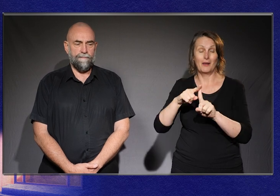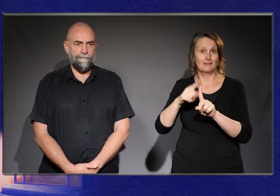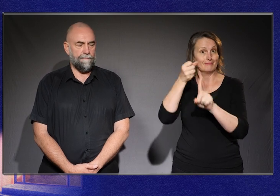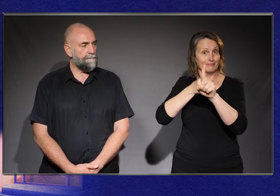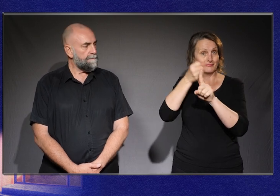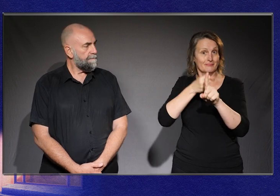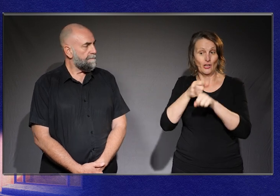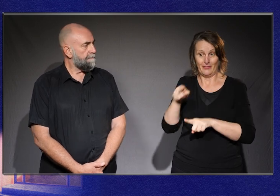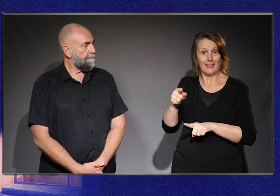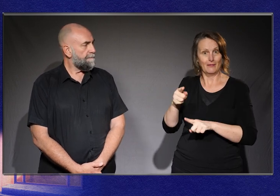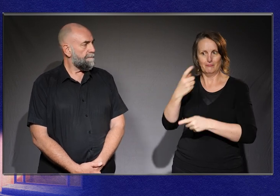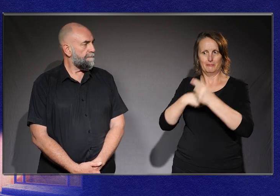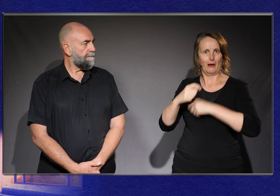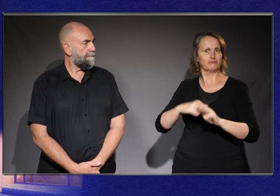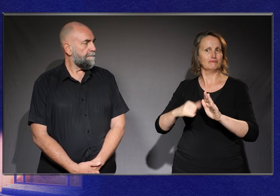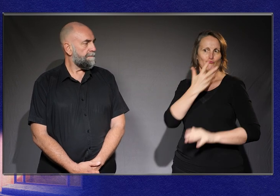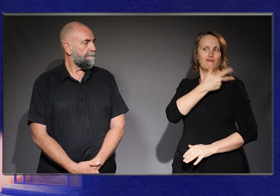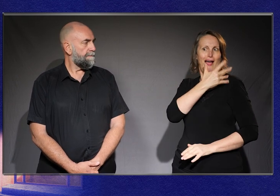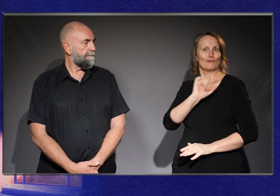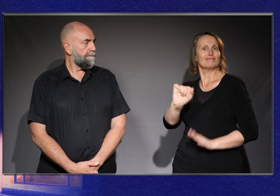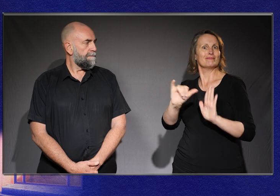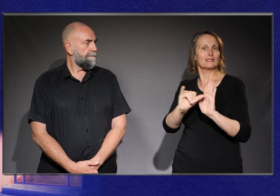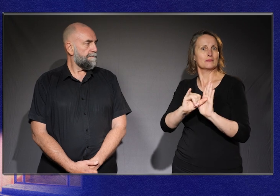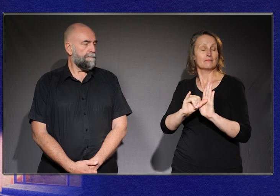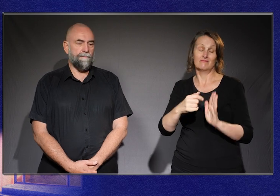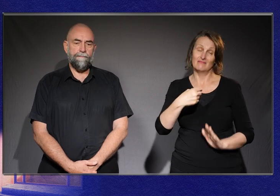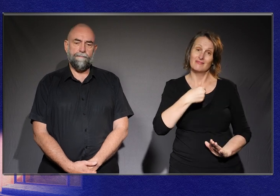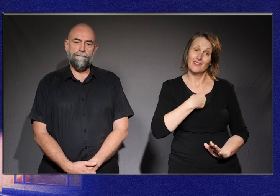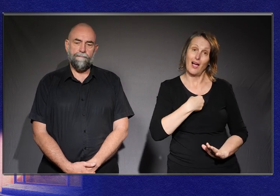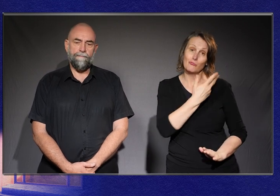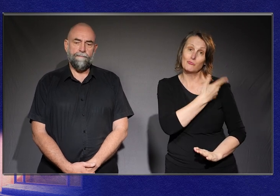working in this community. I'm proud of who I am just as I am.